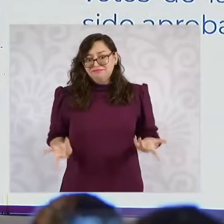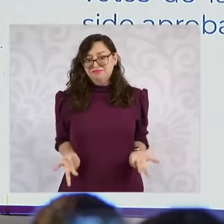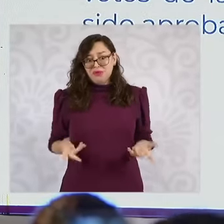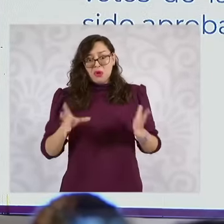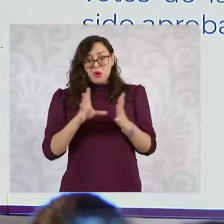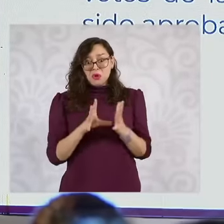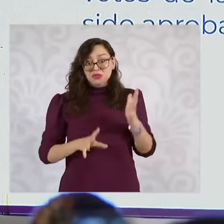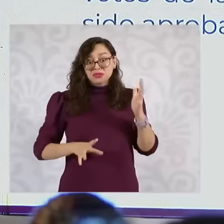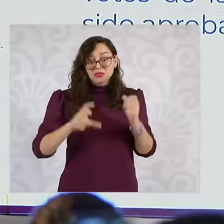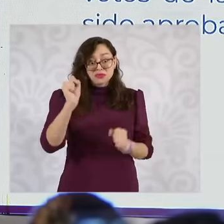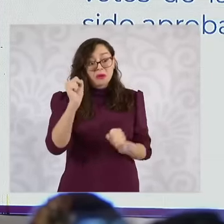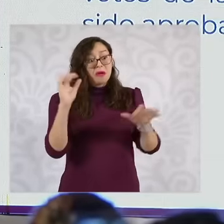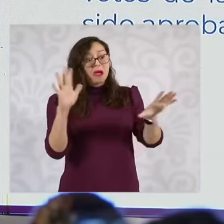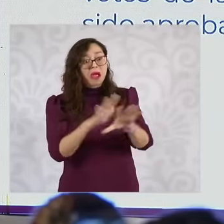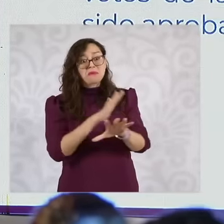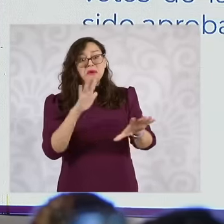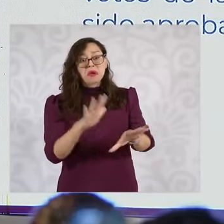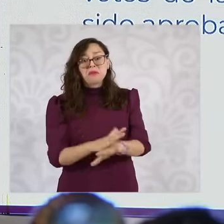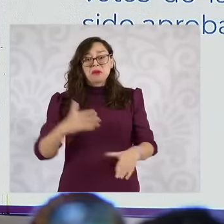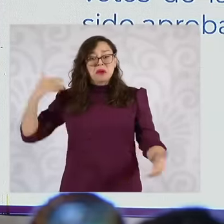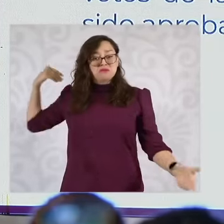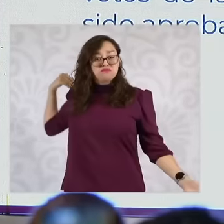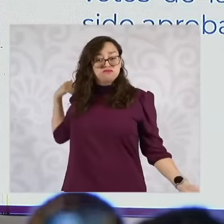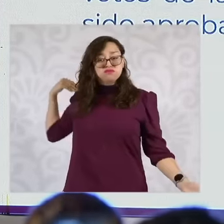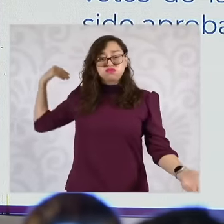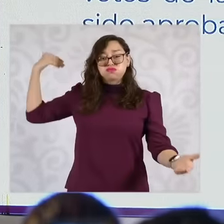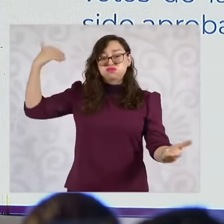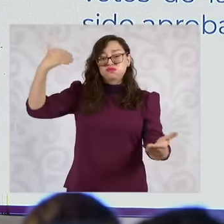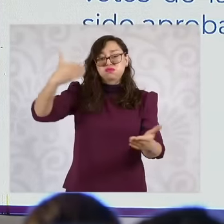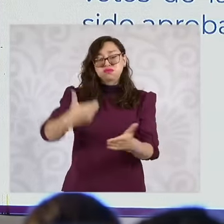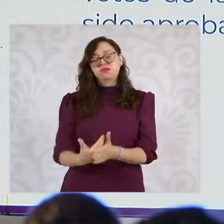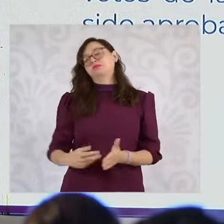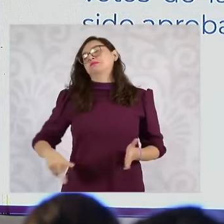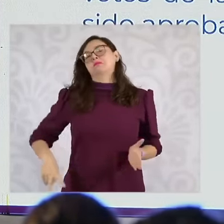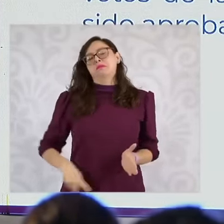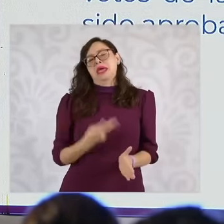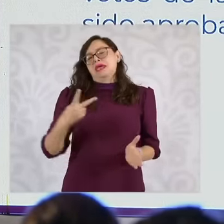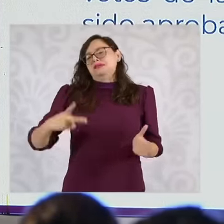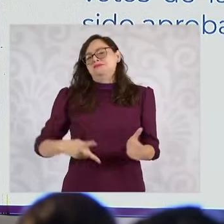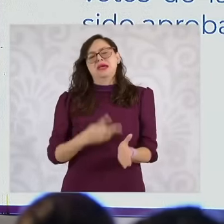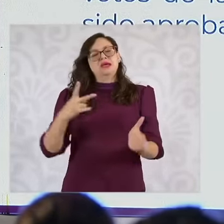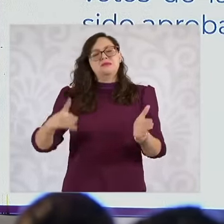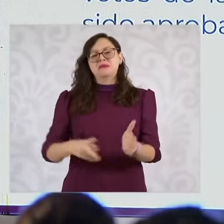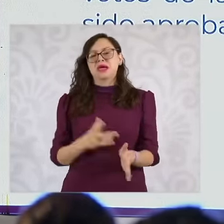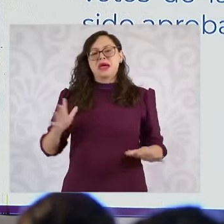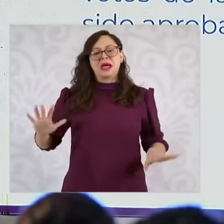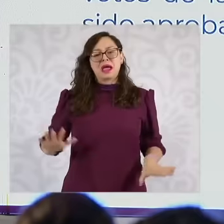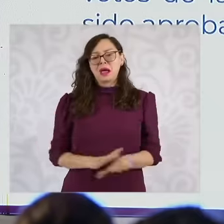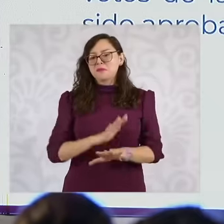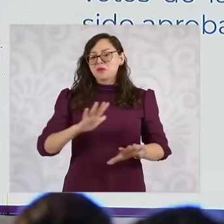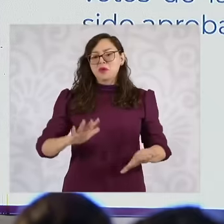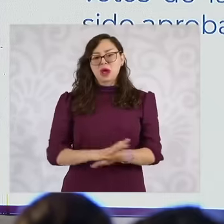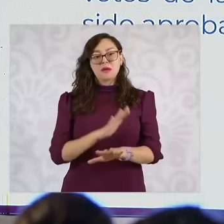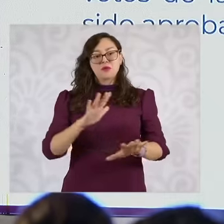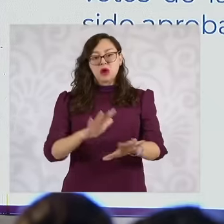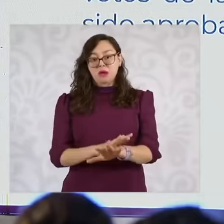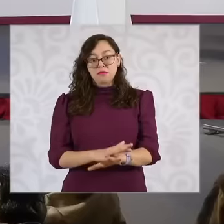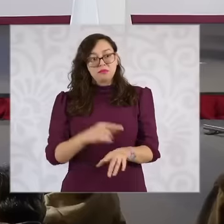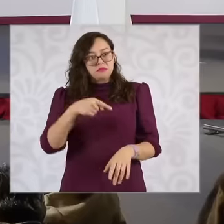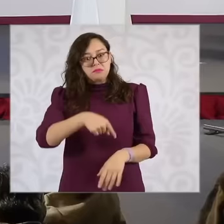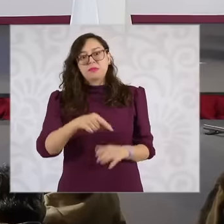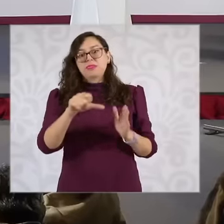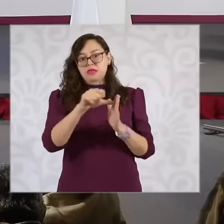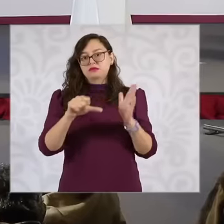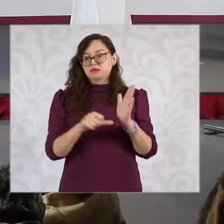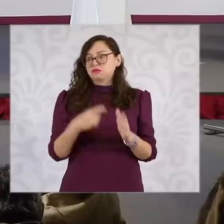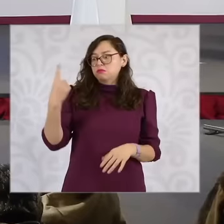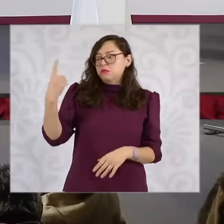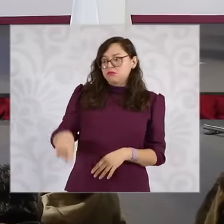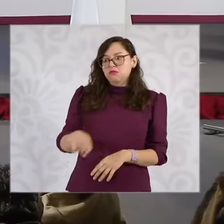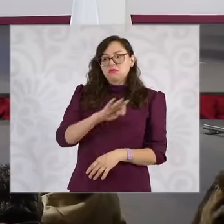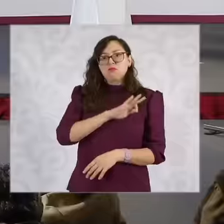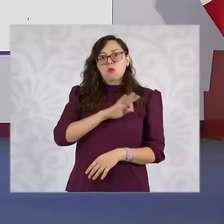large number of times from the Constitution of 1917 to date following this article many